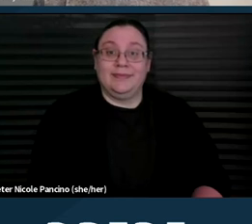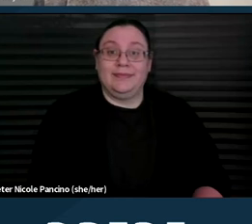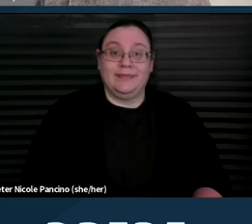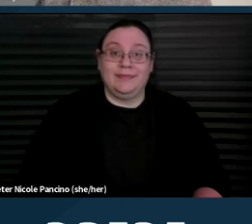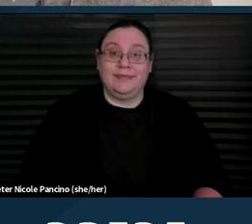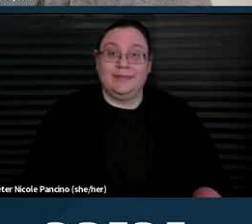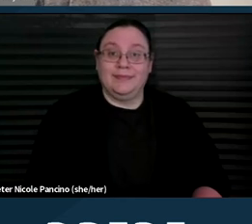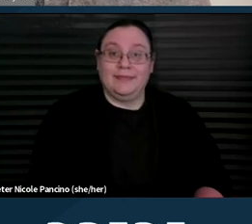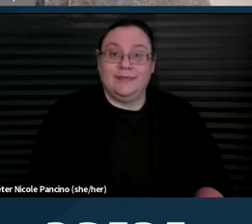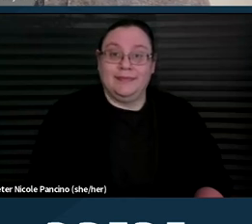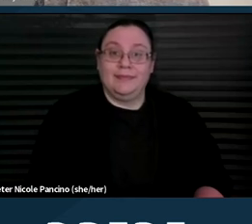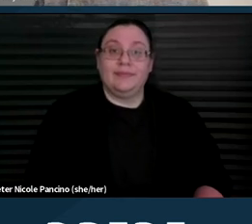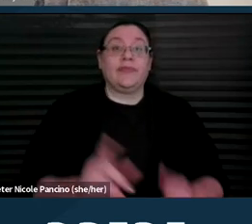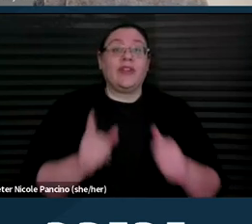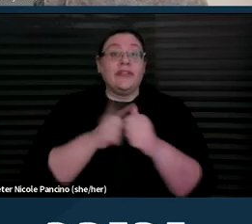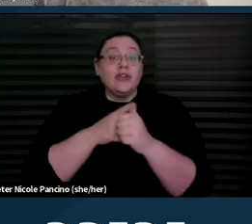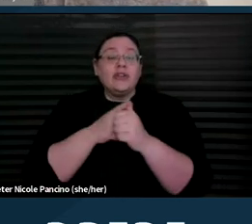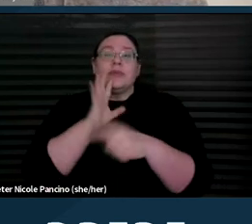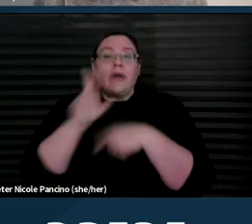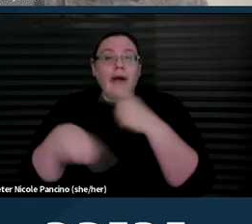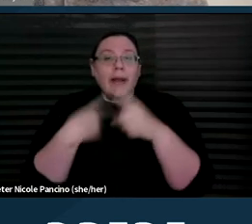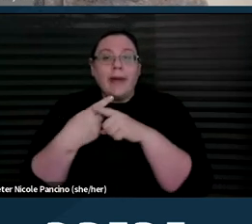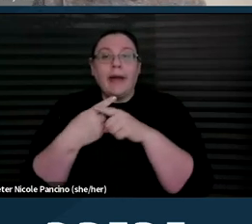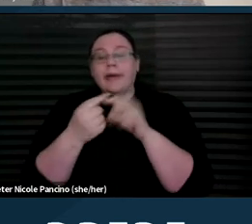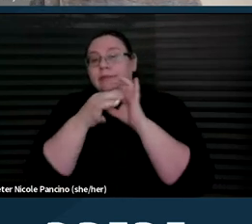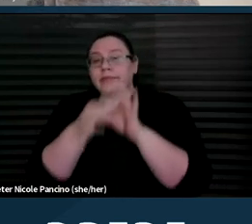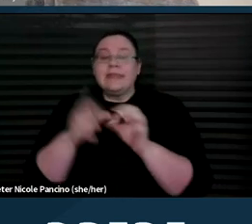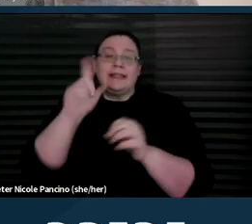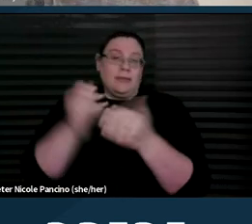And so first, we'll talk about the relevant disability rights laws.